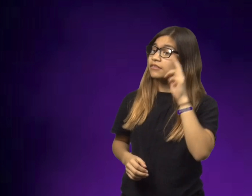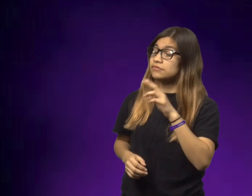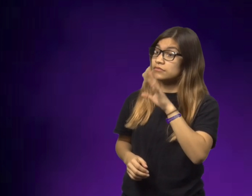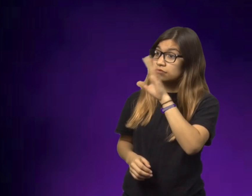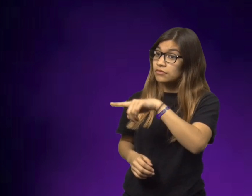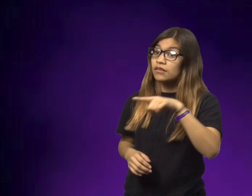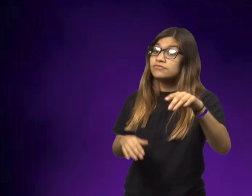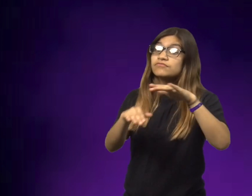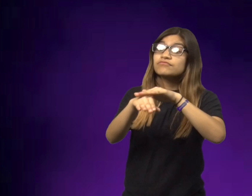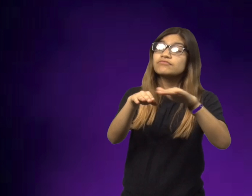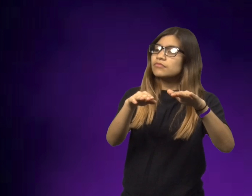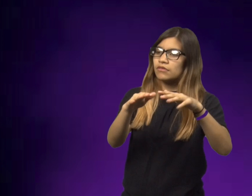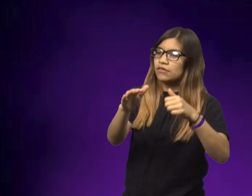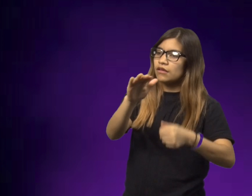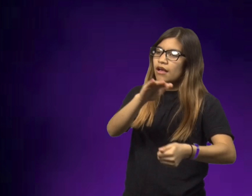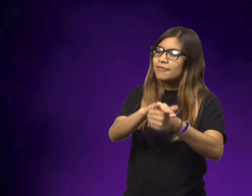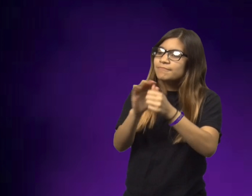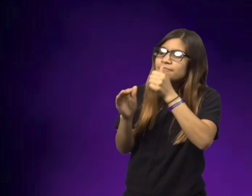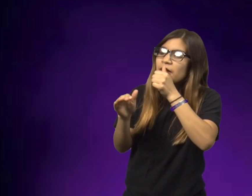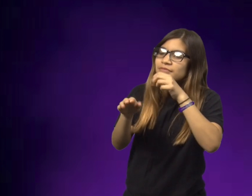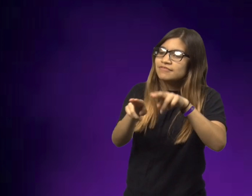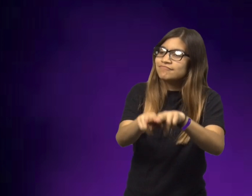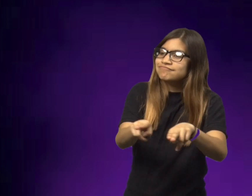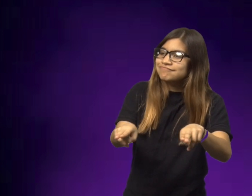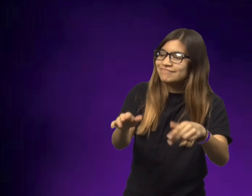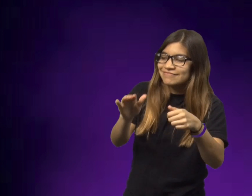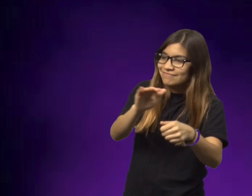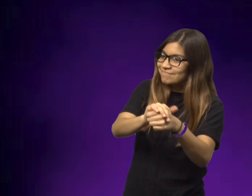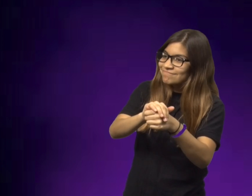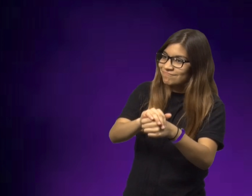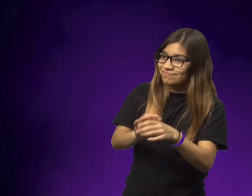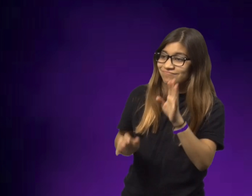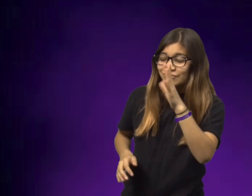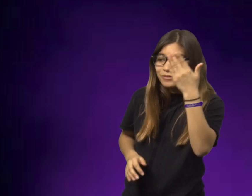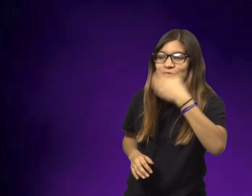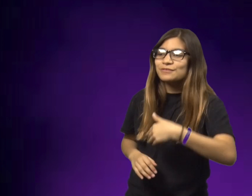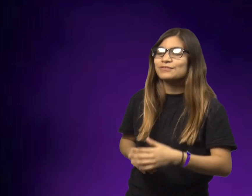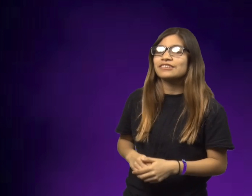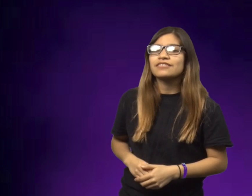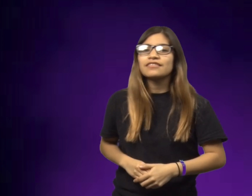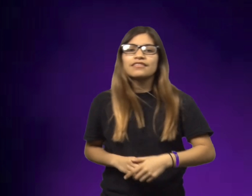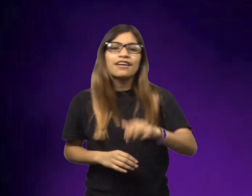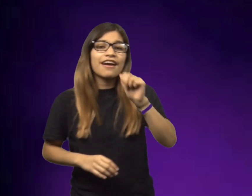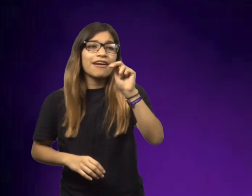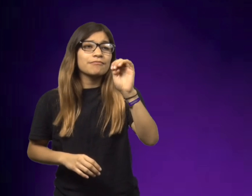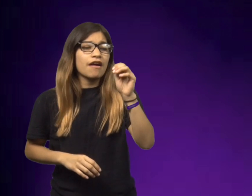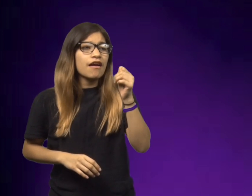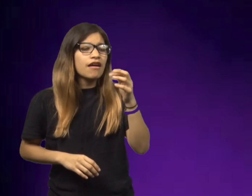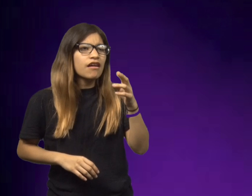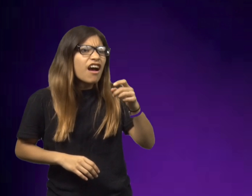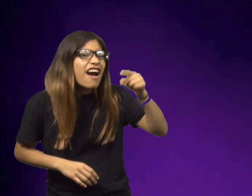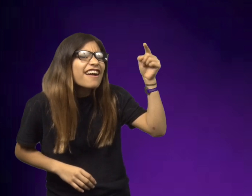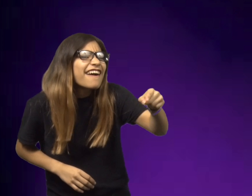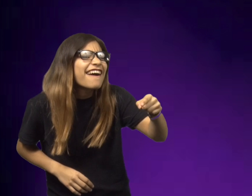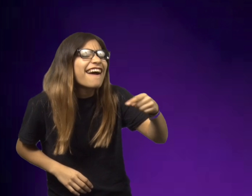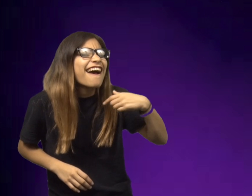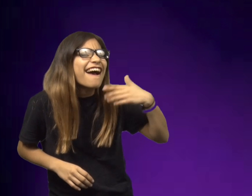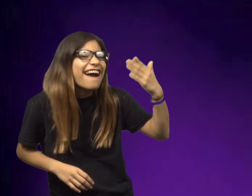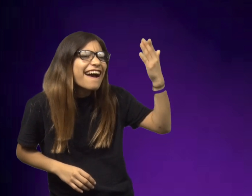Her uncle said, you know the boat? Well, right underneath the deck there's a hidden compartment that you couldn't see. Annemarie said, really?